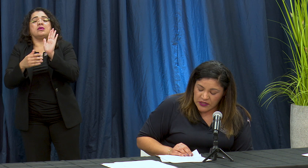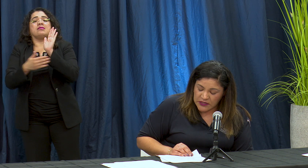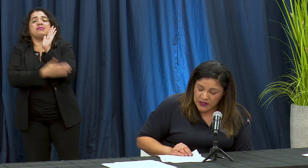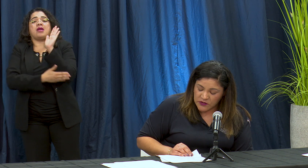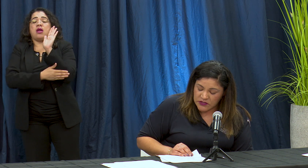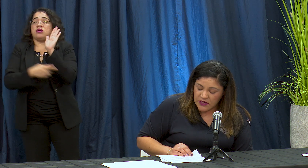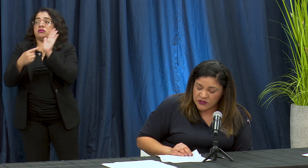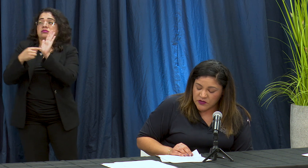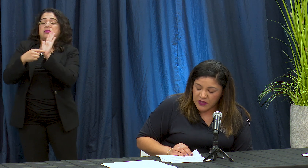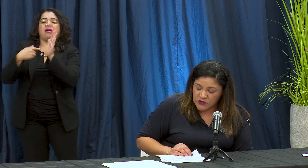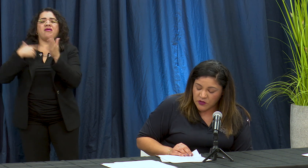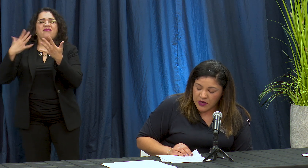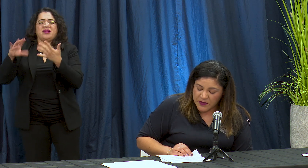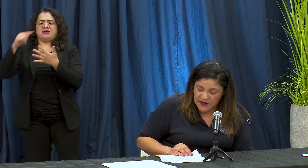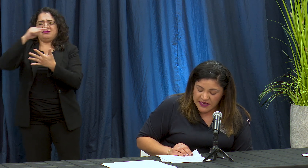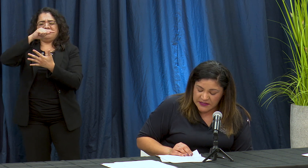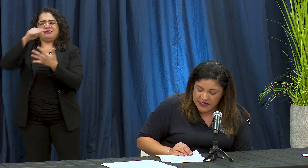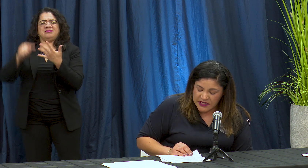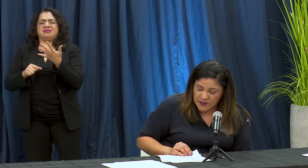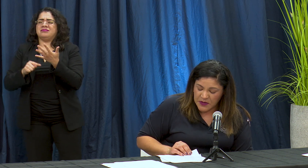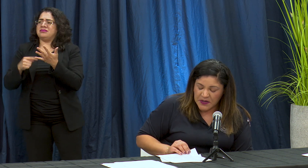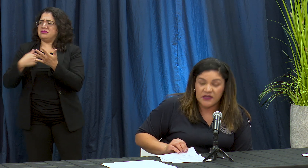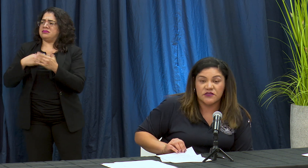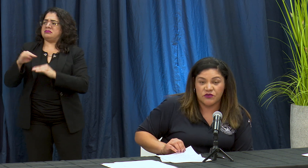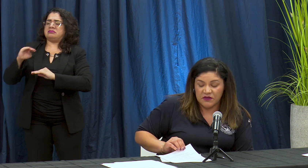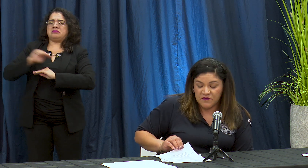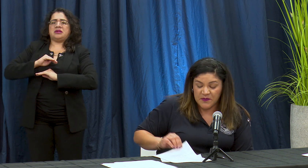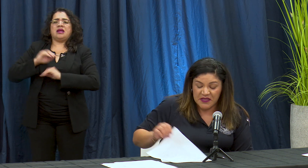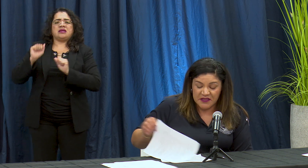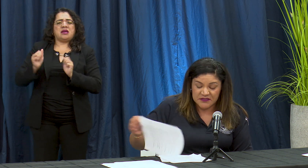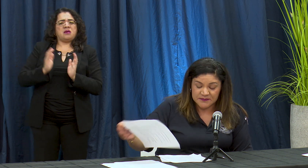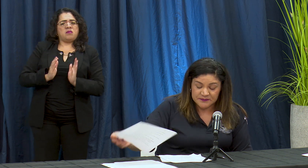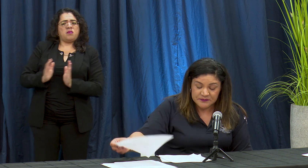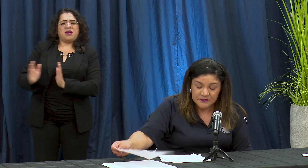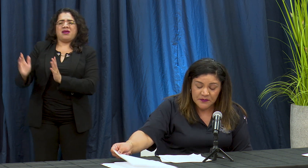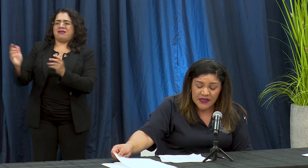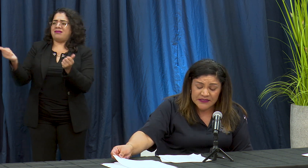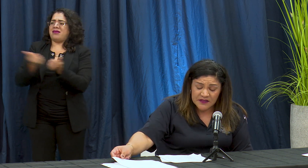crateros relacionados con la prevalence iya i preparation de enfermedades esta